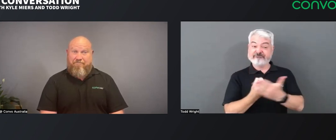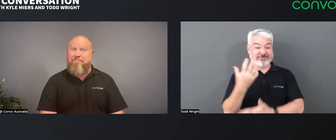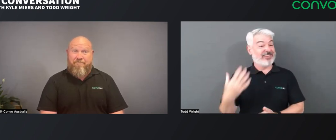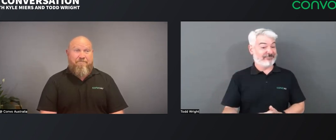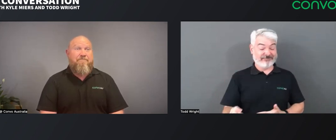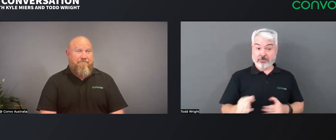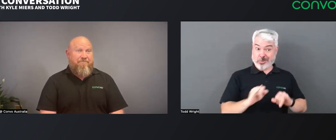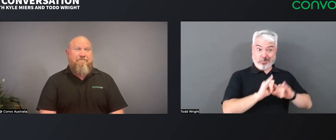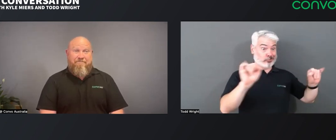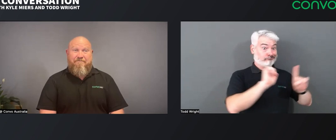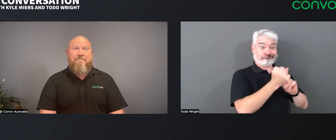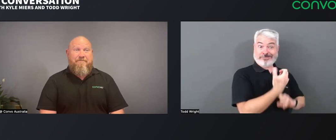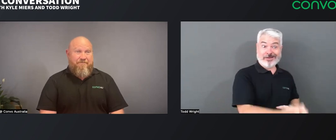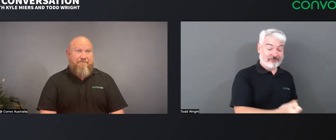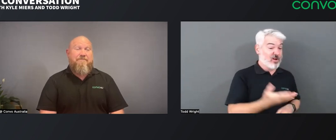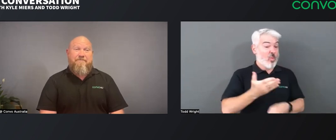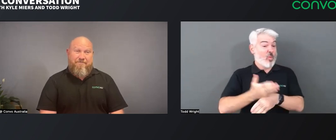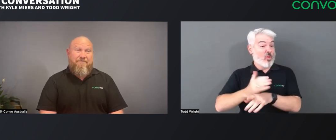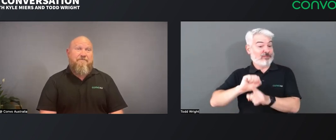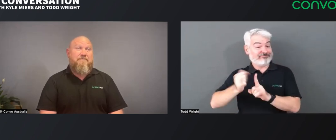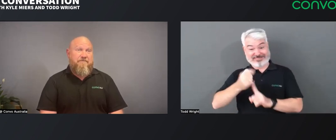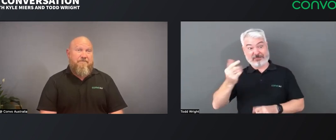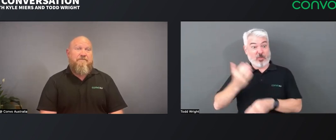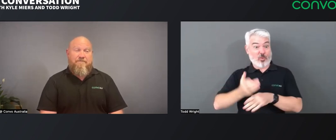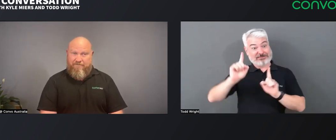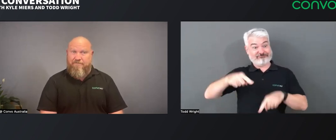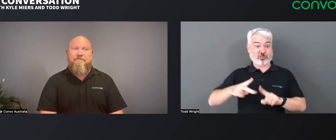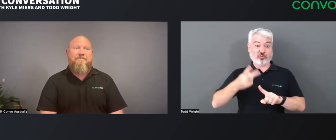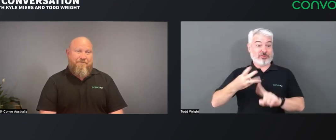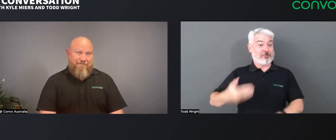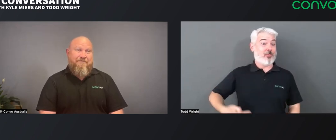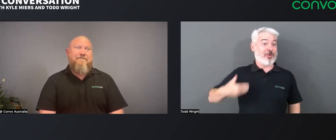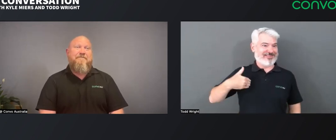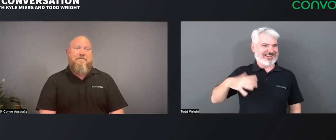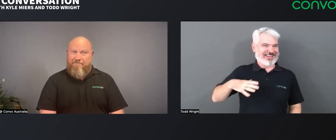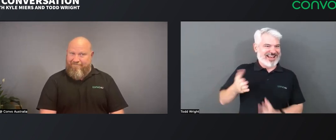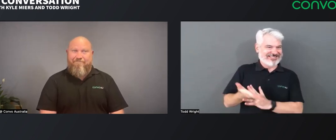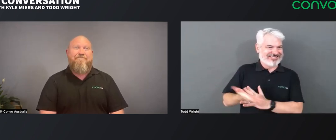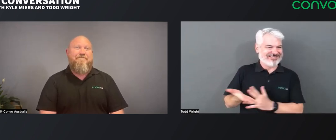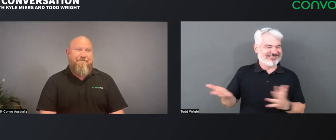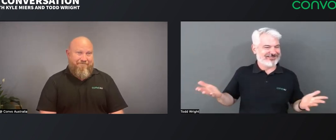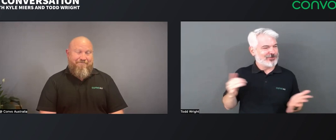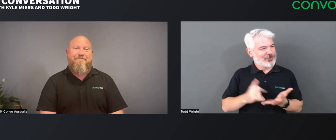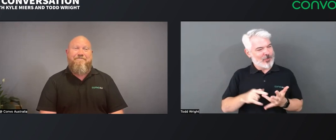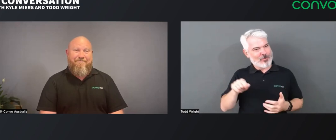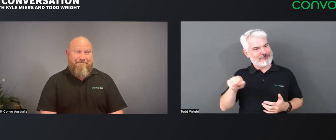And it's definitely created a lot of opportunities. There are emergency situations, there's people who start work at two o'clock or three o'clock in the morning